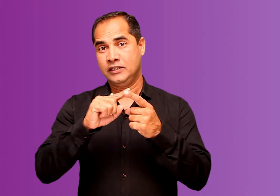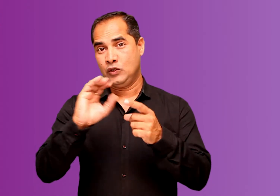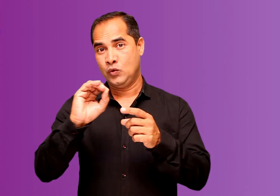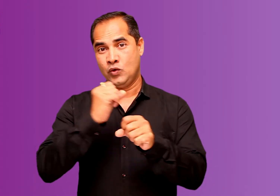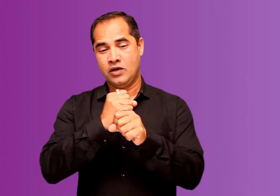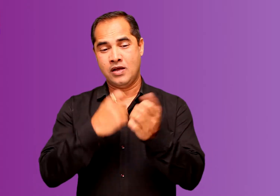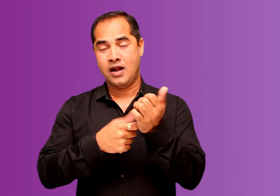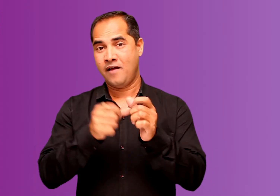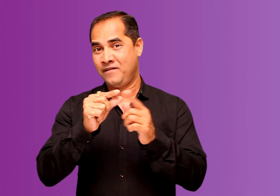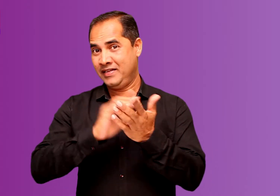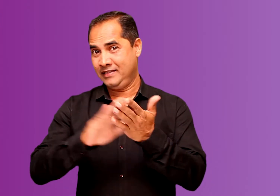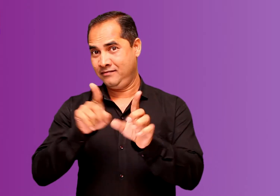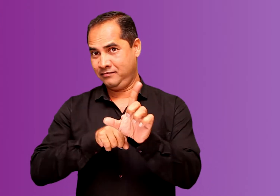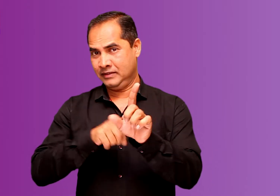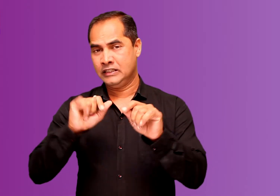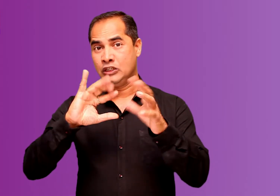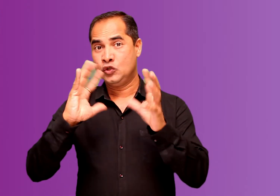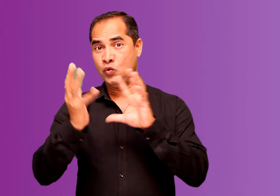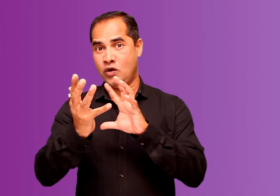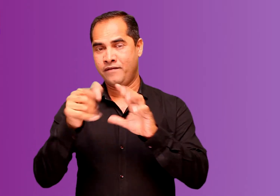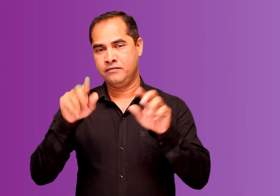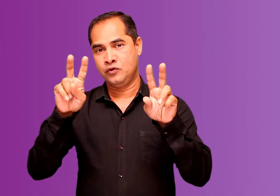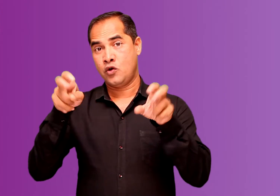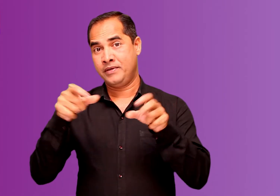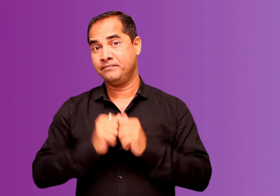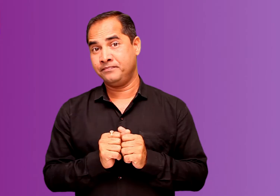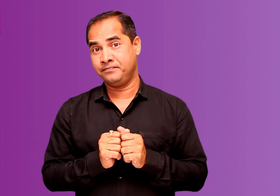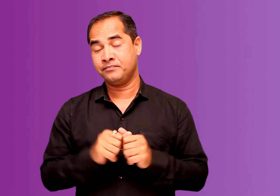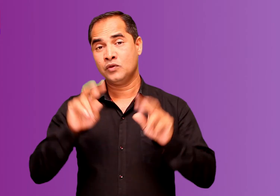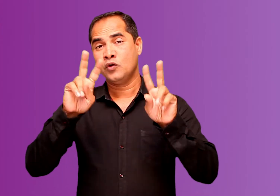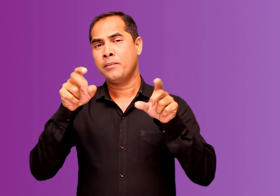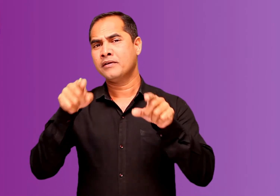Today, we would be studying a chapter from geography.